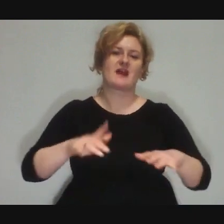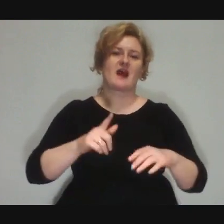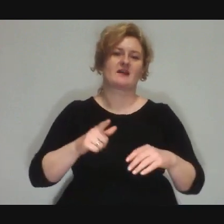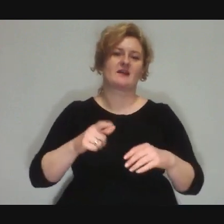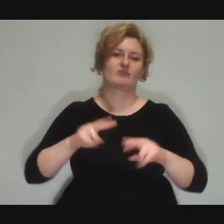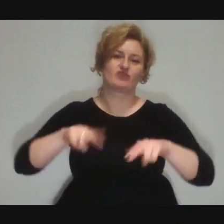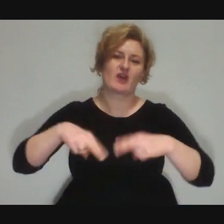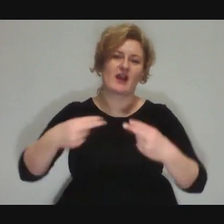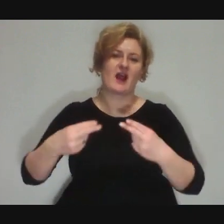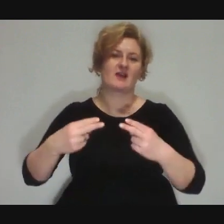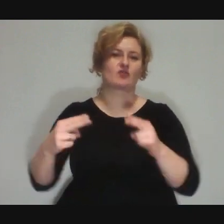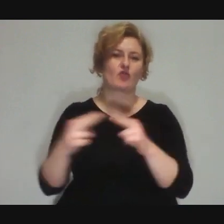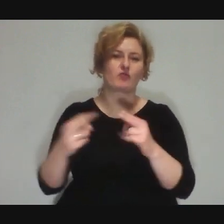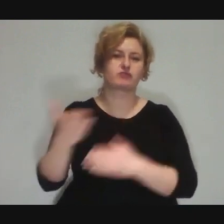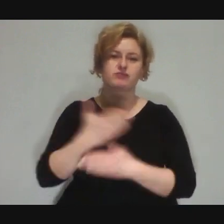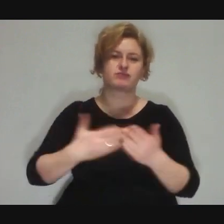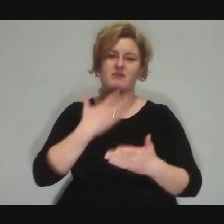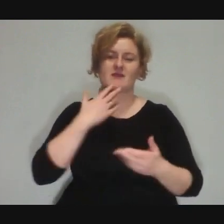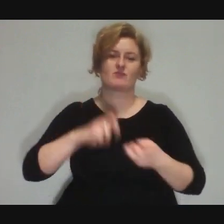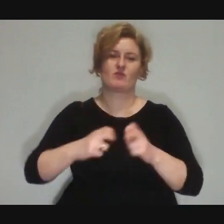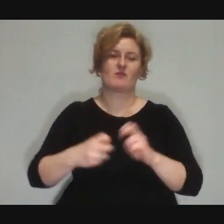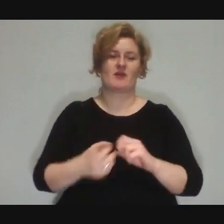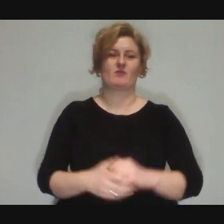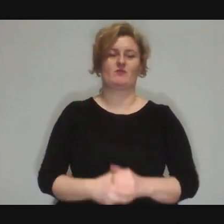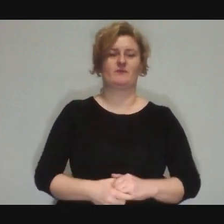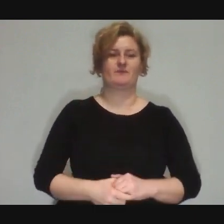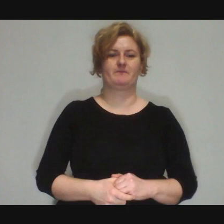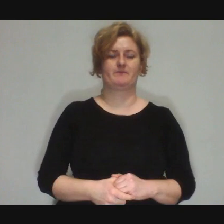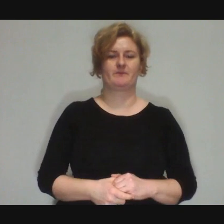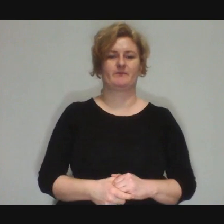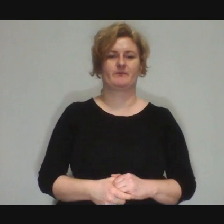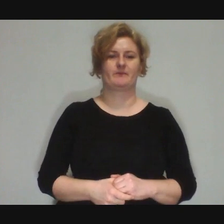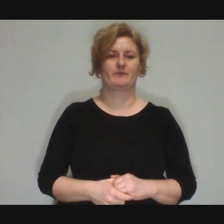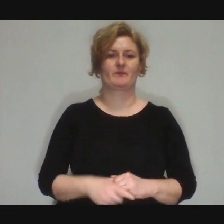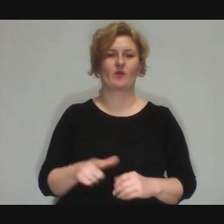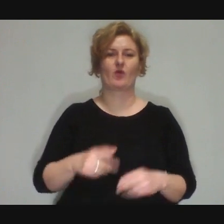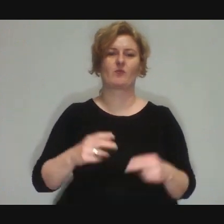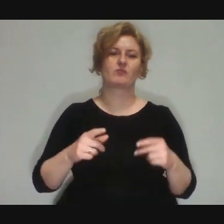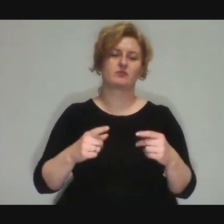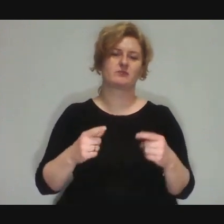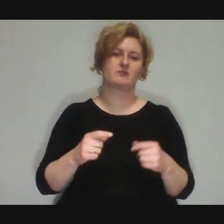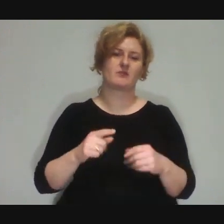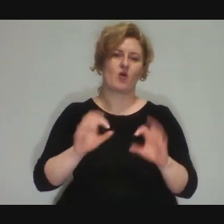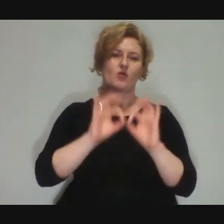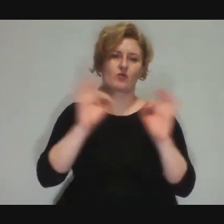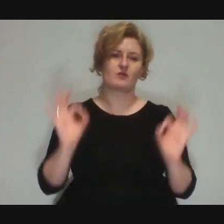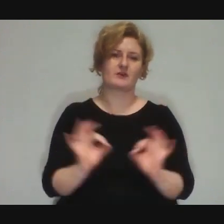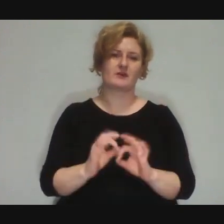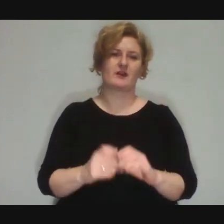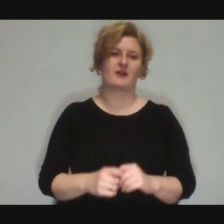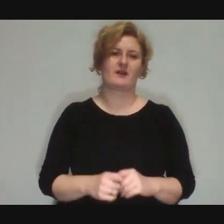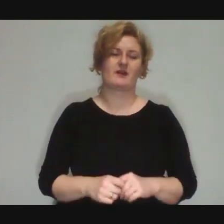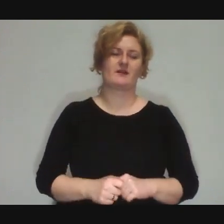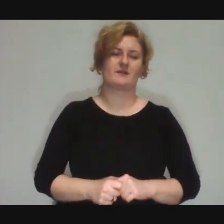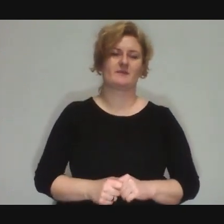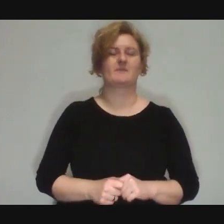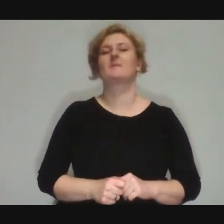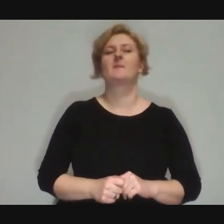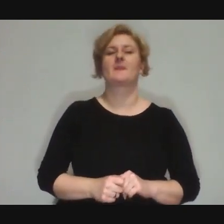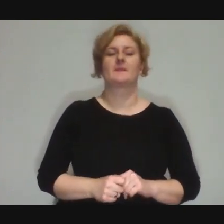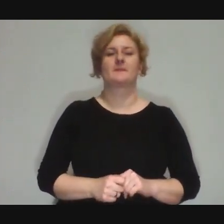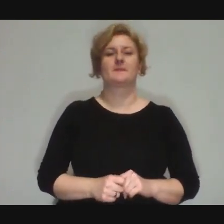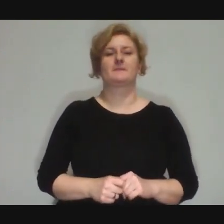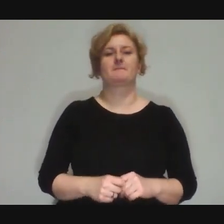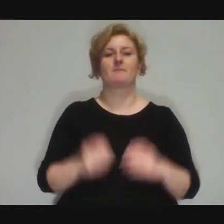in a way it promotes circus culture or even consumption of culture in some form.